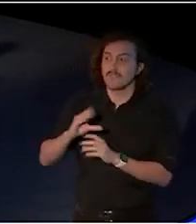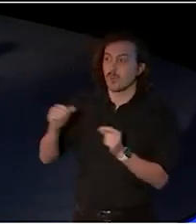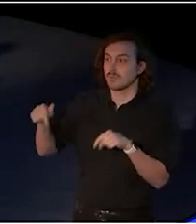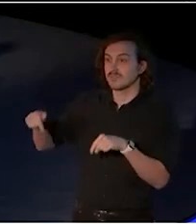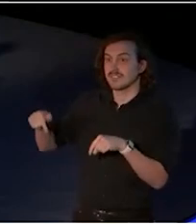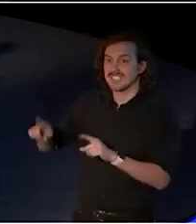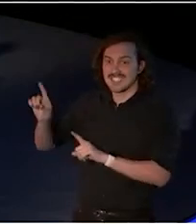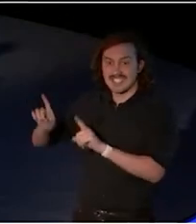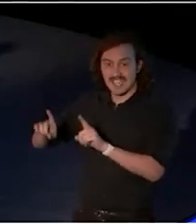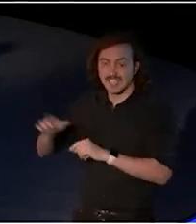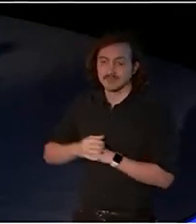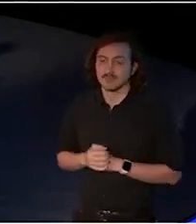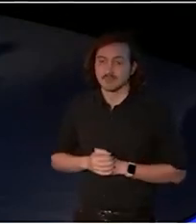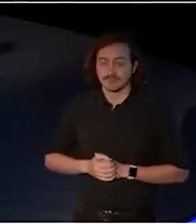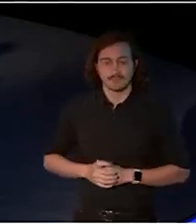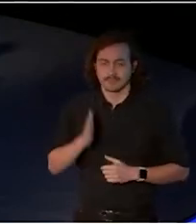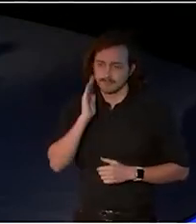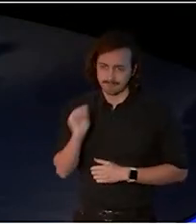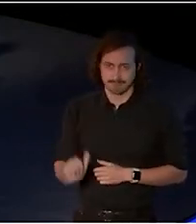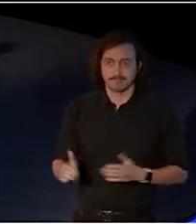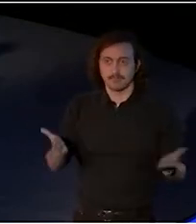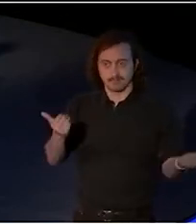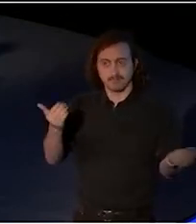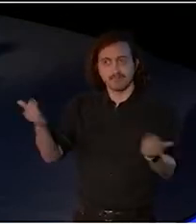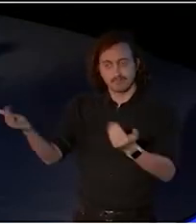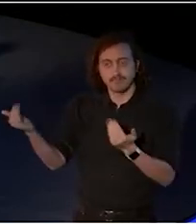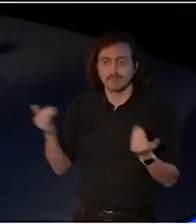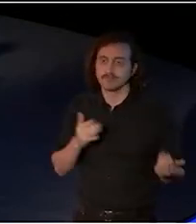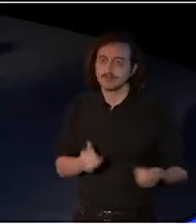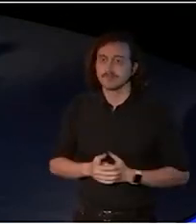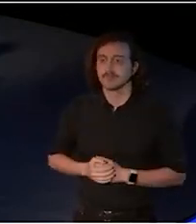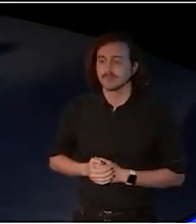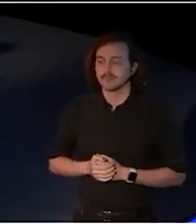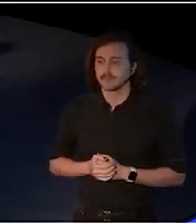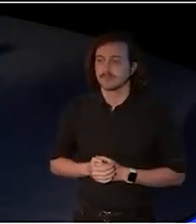once again, a very warm and sincere welcome to you to Gadigal.